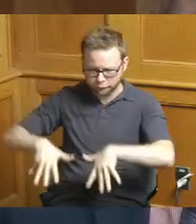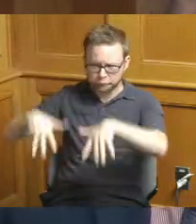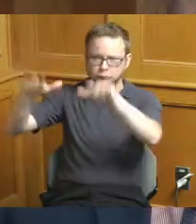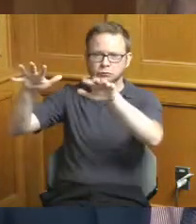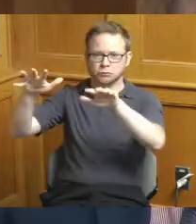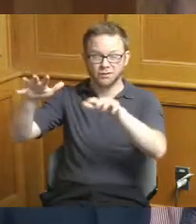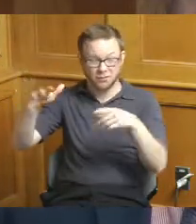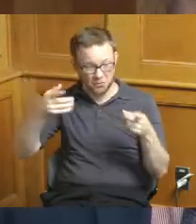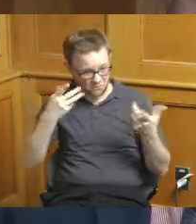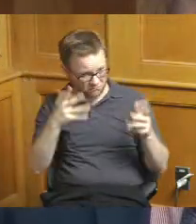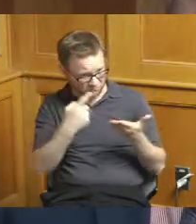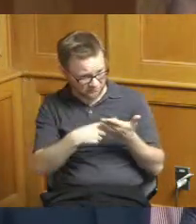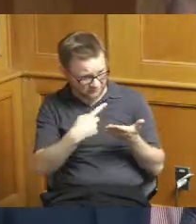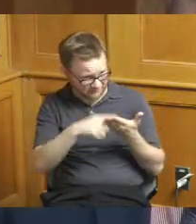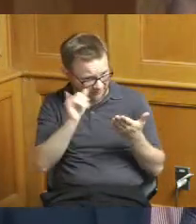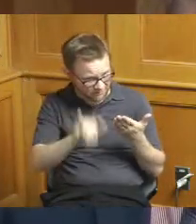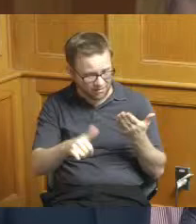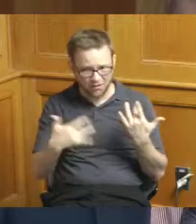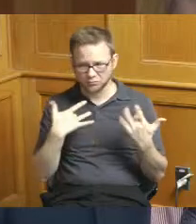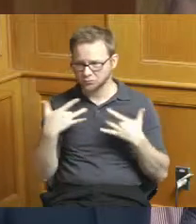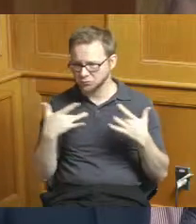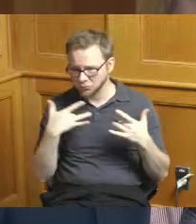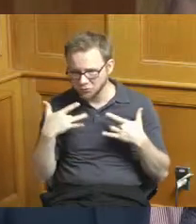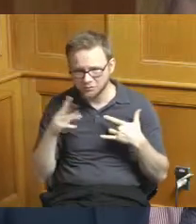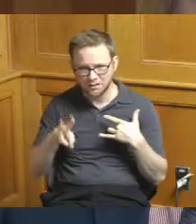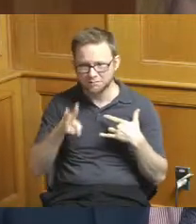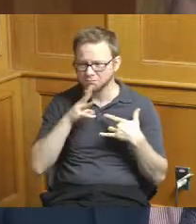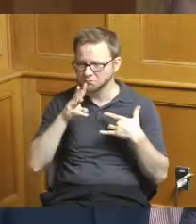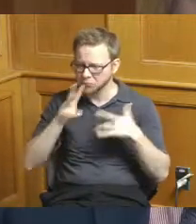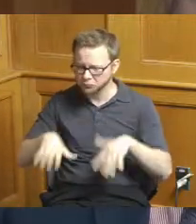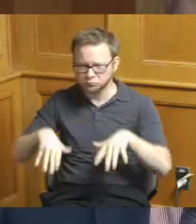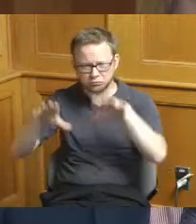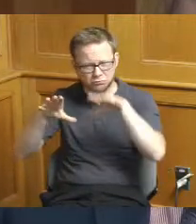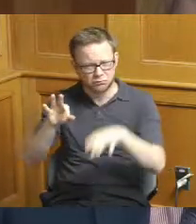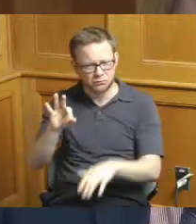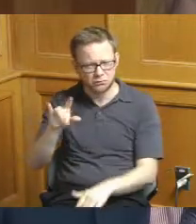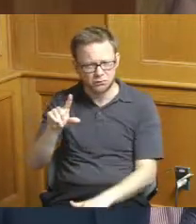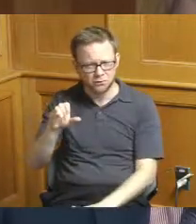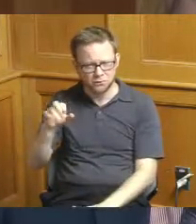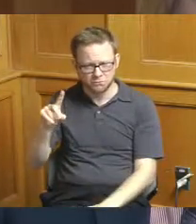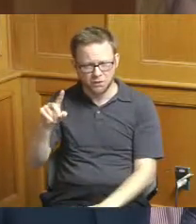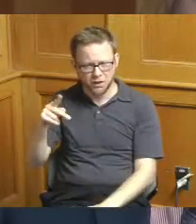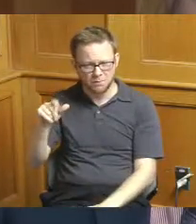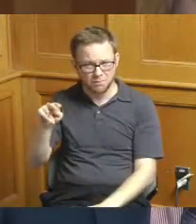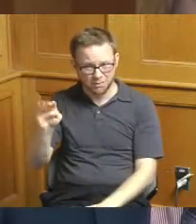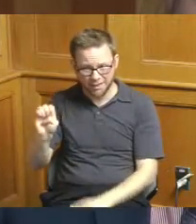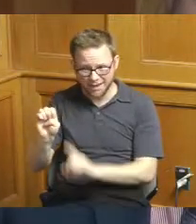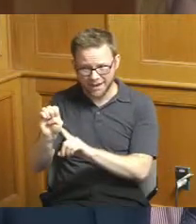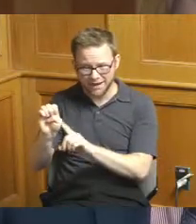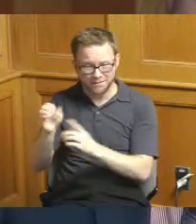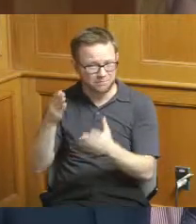and the concern that a flood plain property might not allow itself to be used in this way or or how